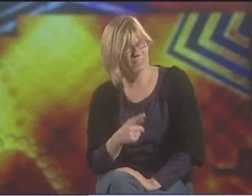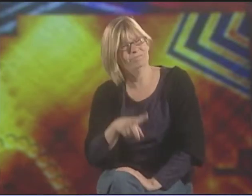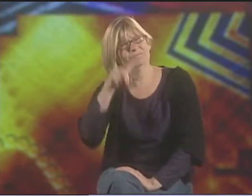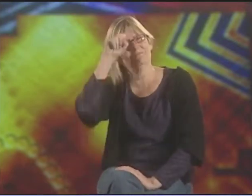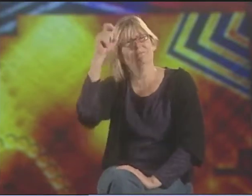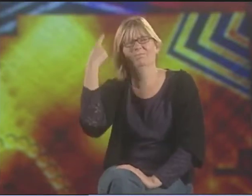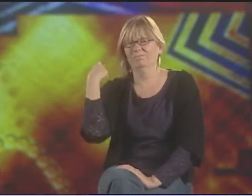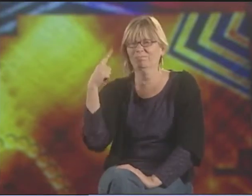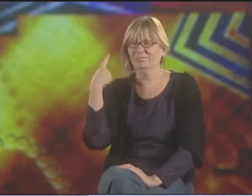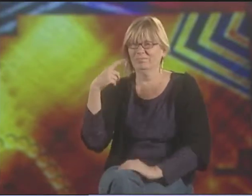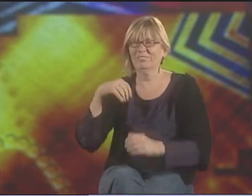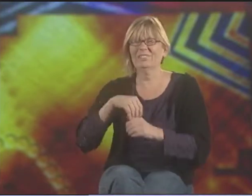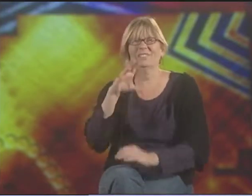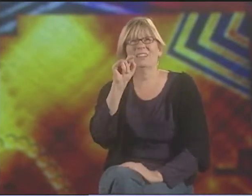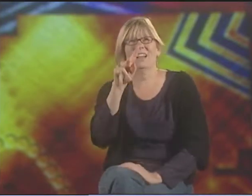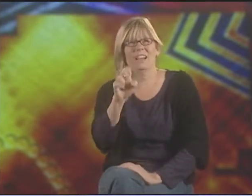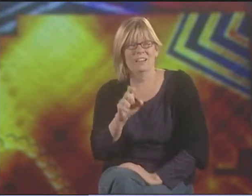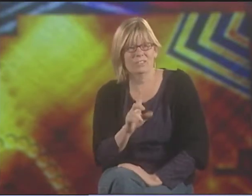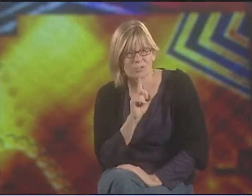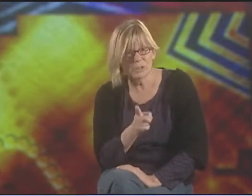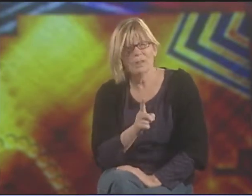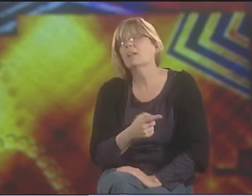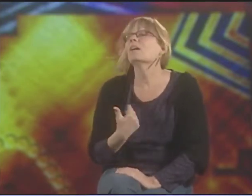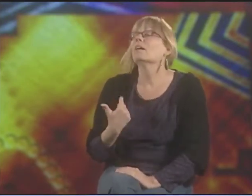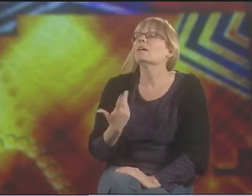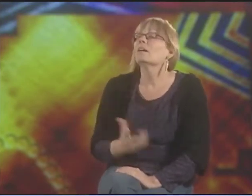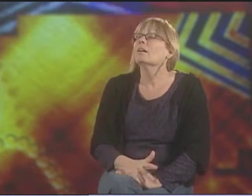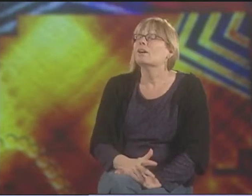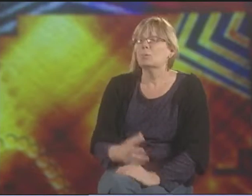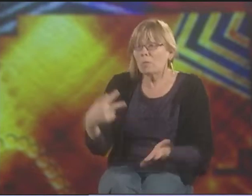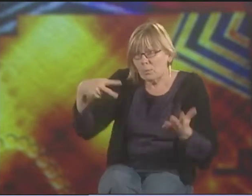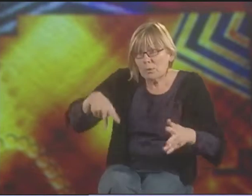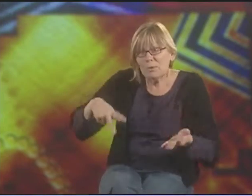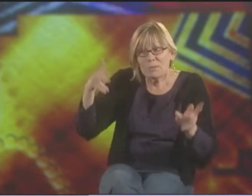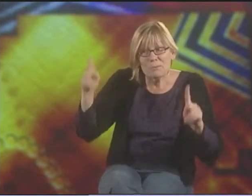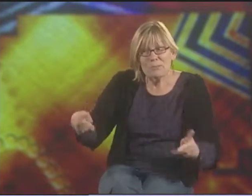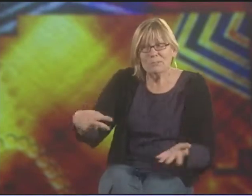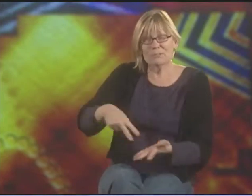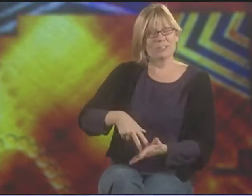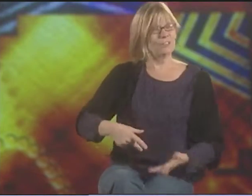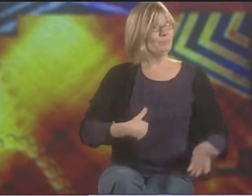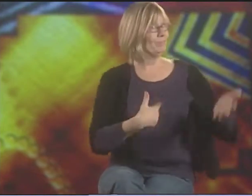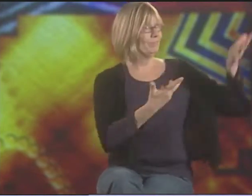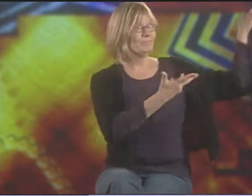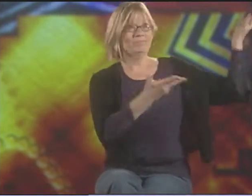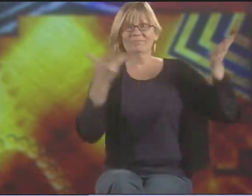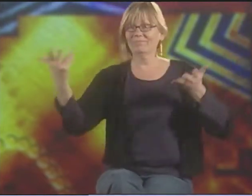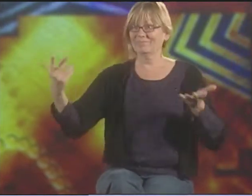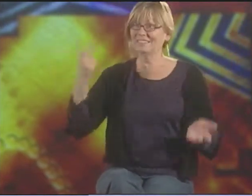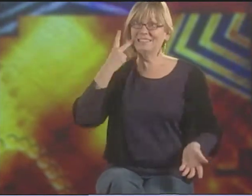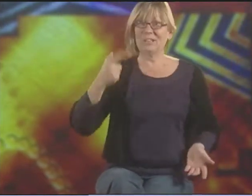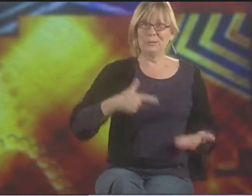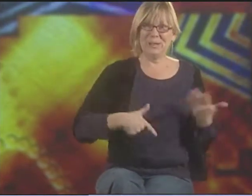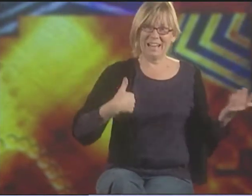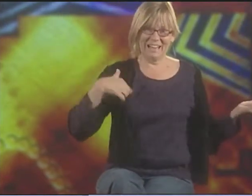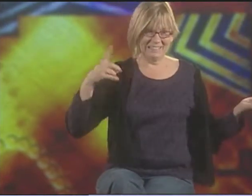SO WHAT IS ALL OF THIS REALLY IN THE CAVE FOR? WHY DO THEY DO THAT? THERE'S A PERSON THERE GIVING AN EXPOSITION